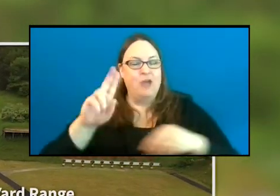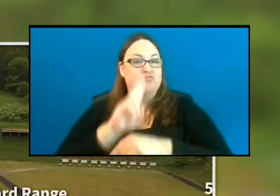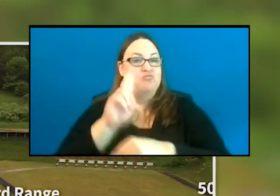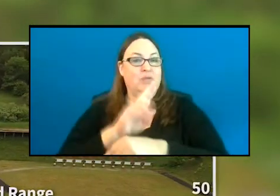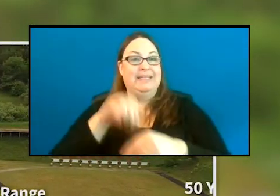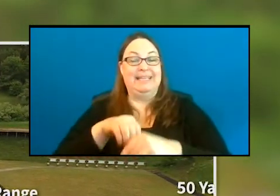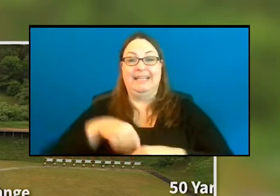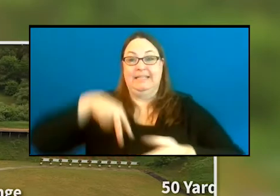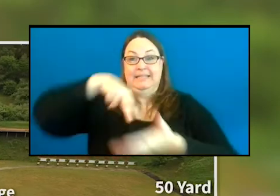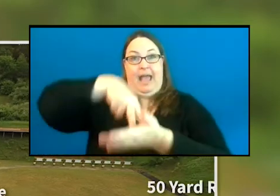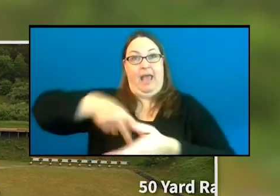or seated position.